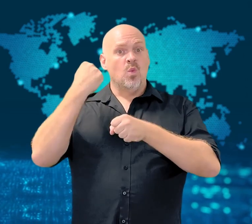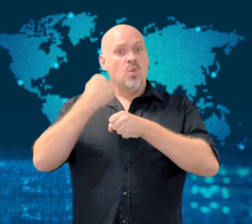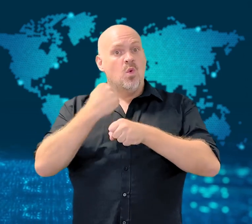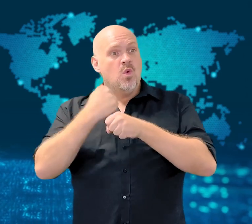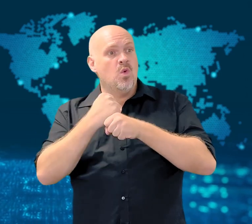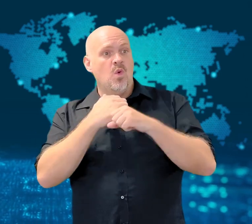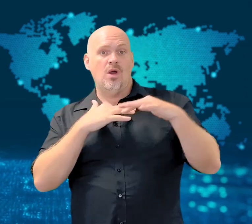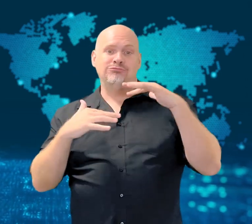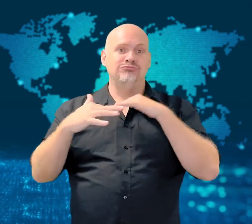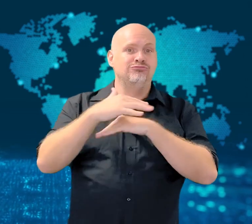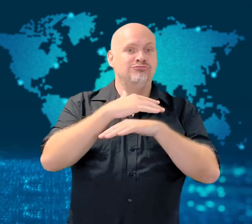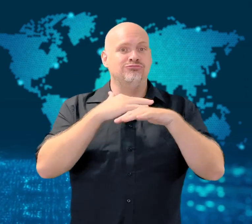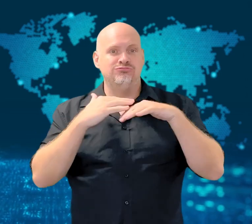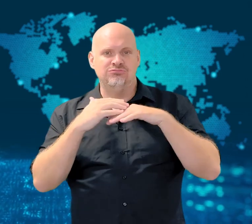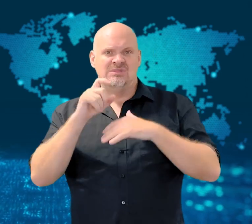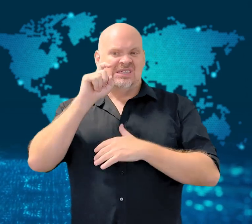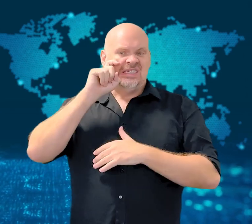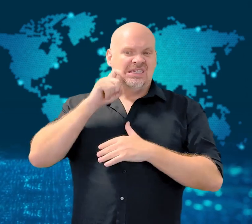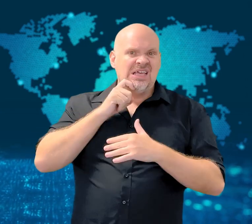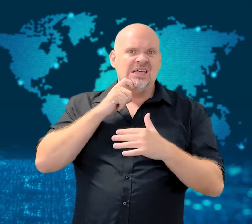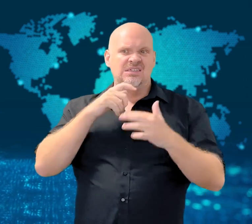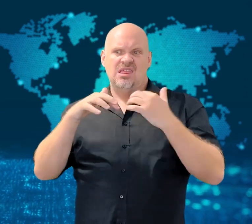in any work environment.